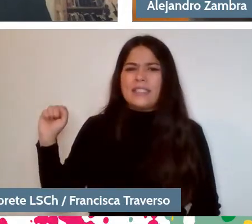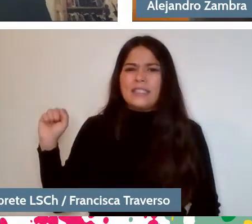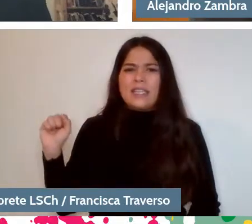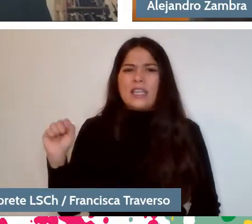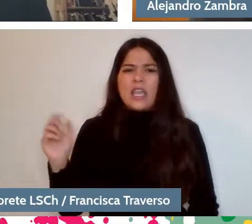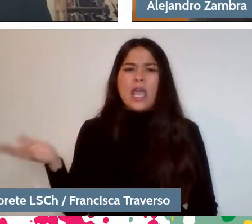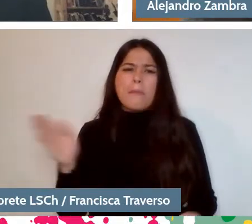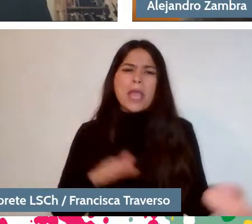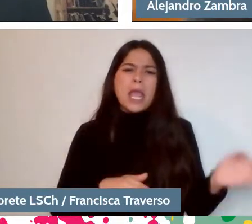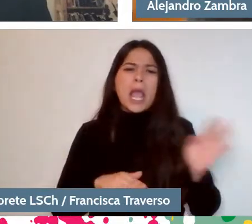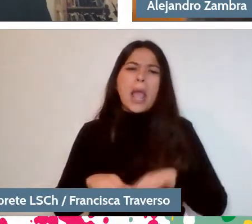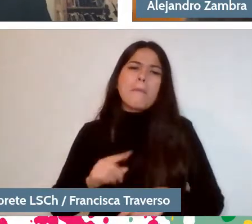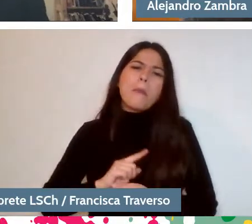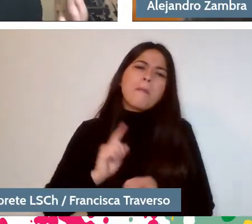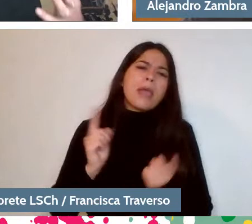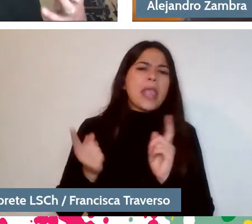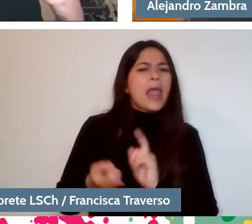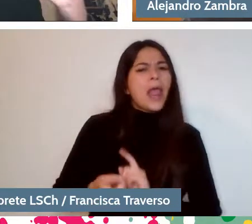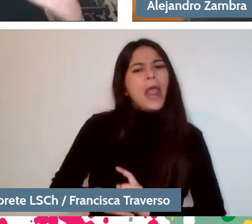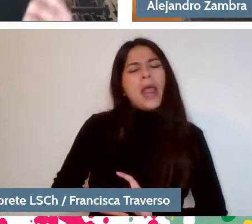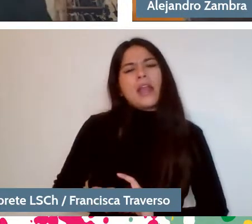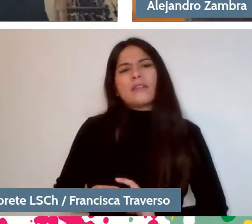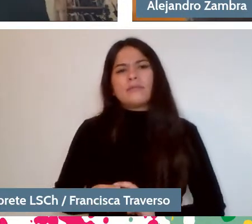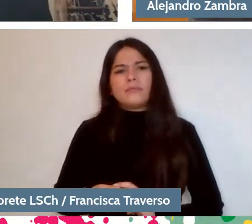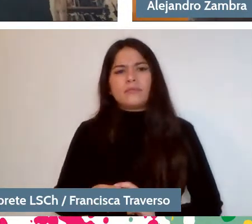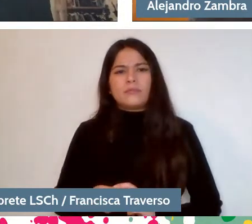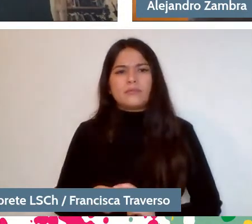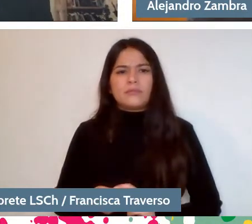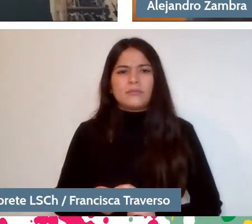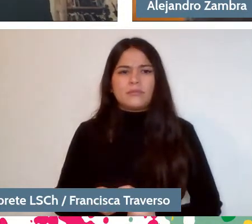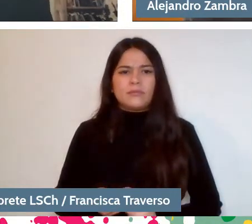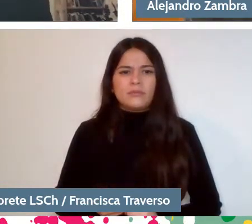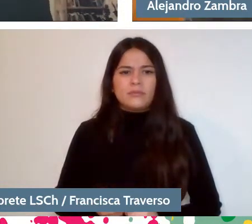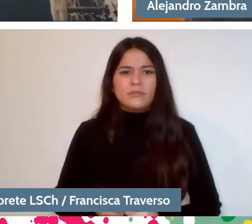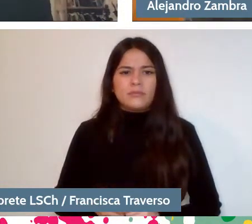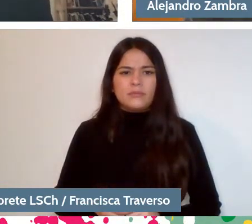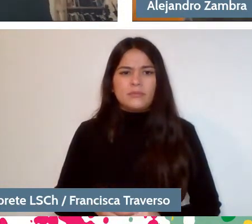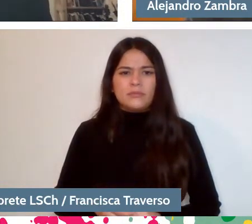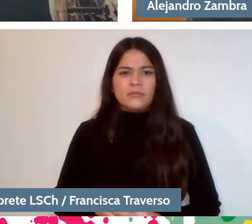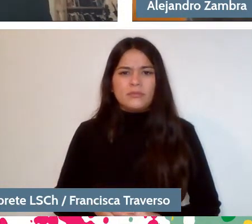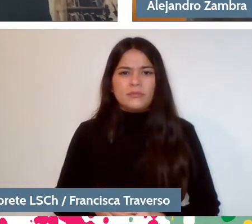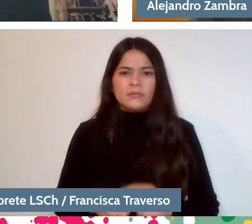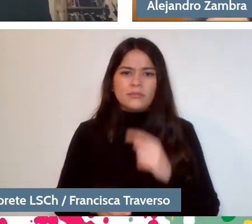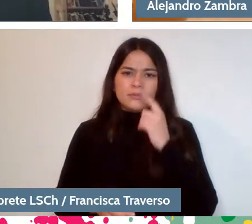and cared for... The species depends on childhood amnesia. No, but I beat through the bushes,